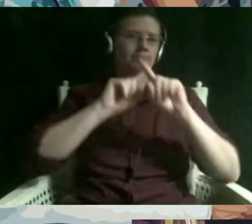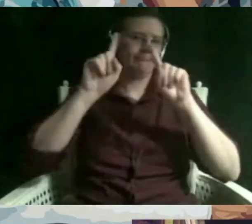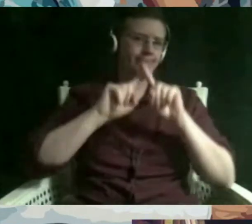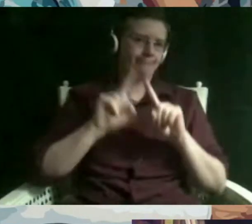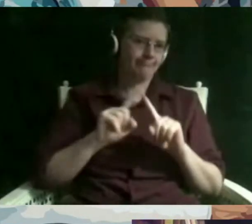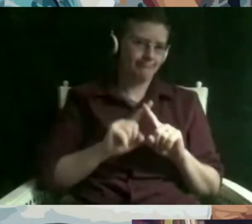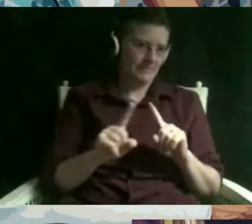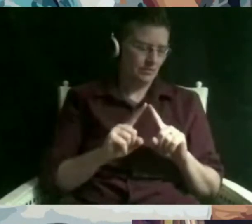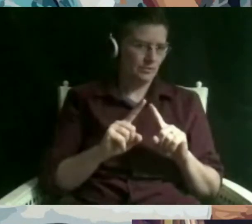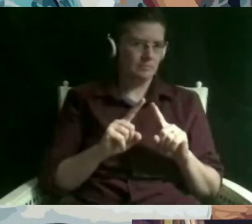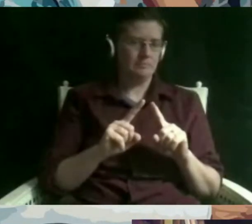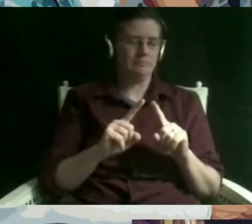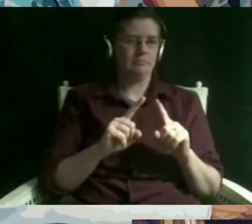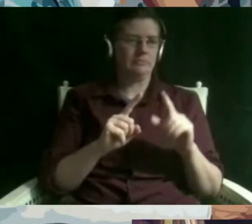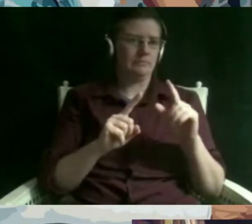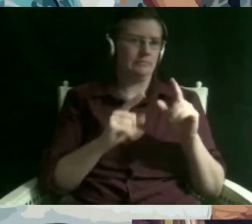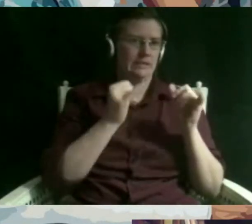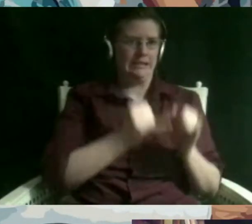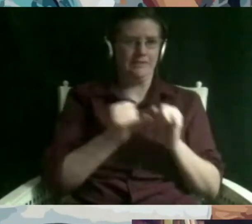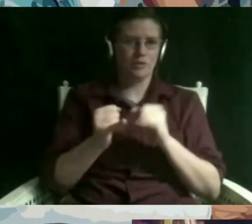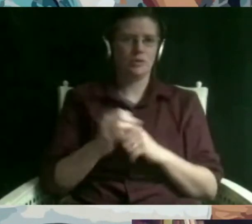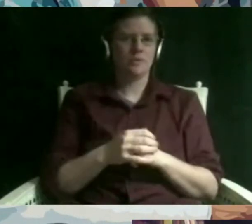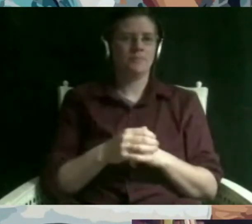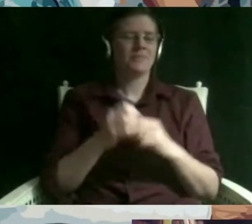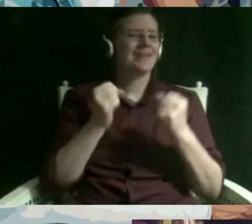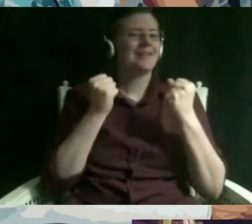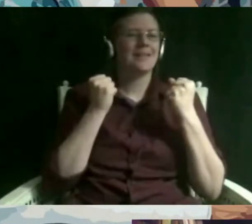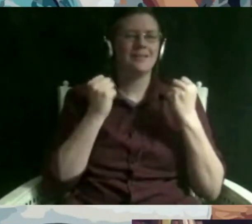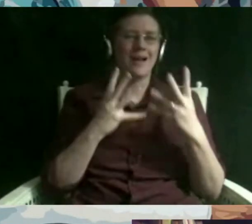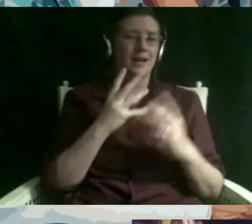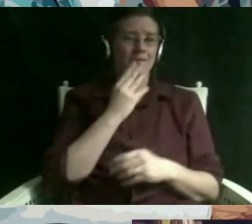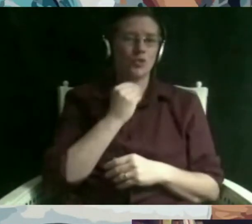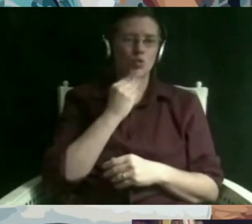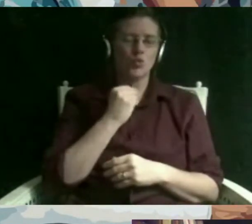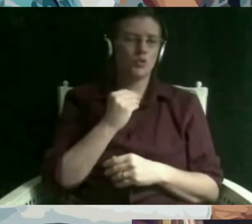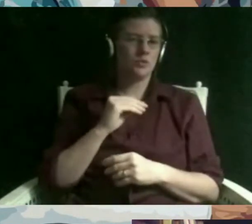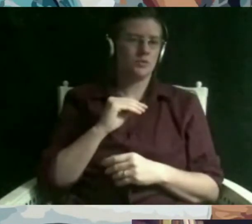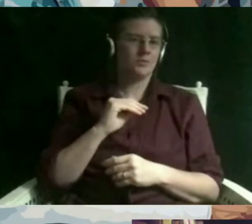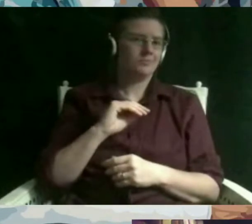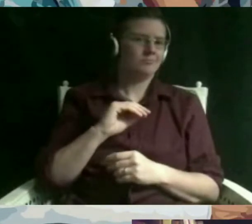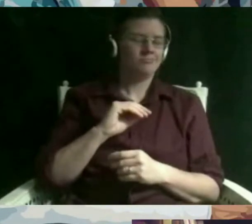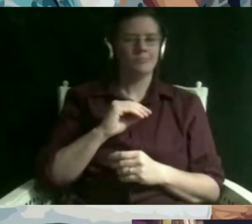there are many jews myself included who don't fit neatly into one sect like i belong to and